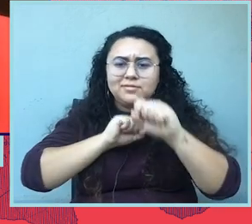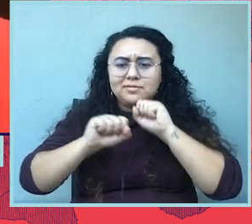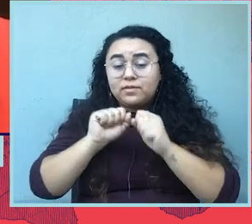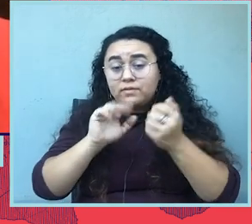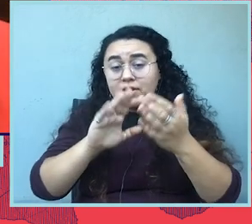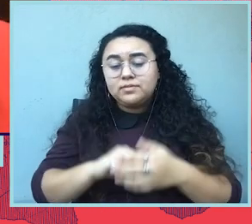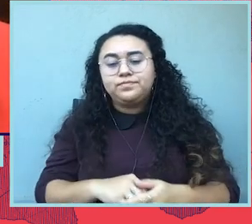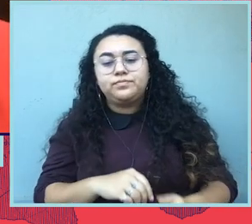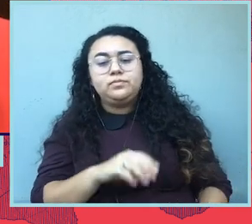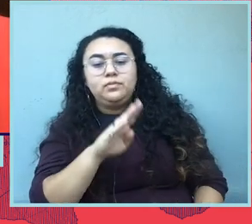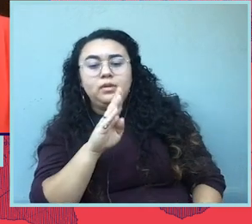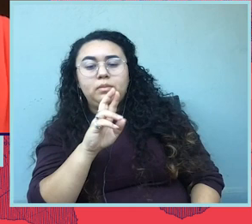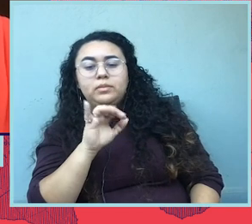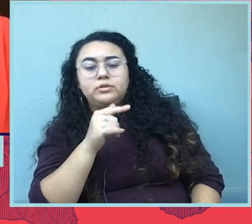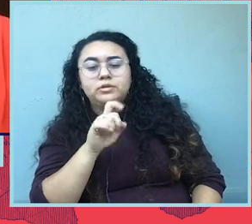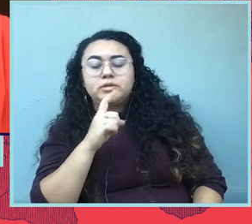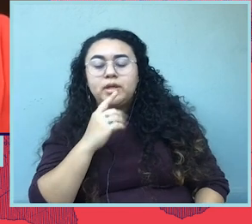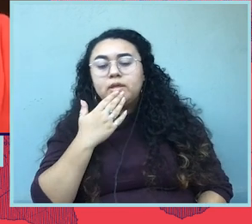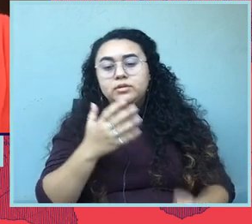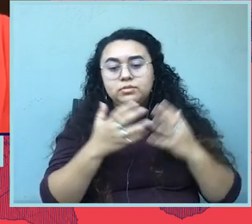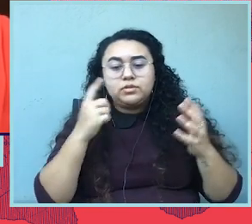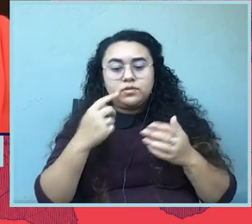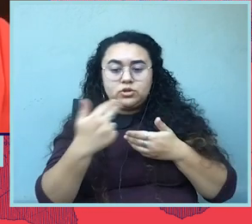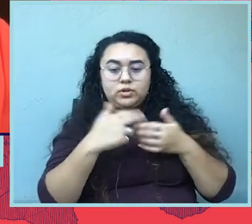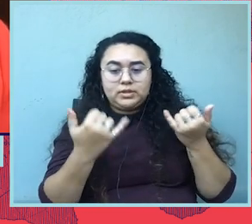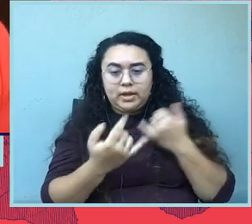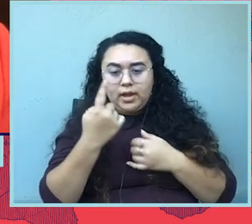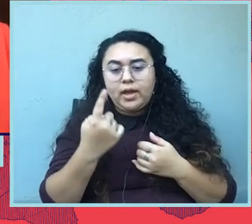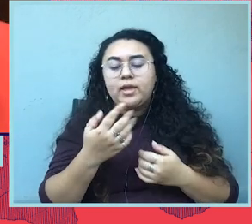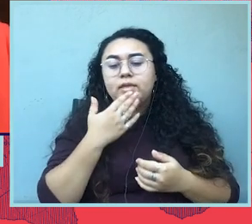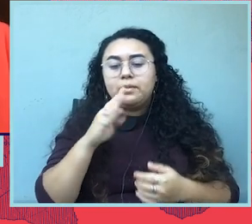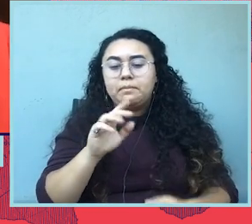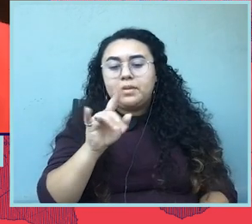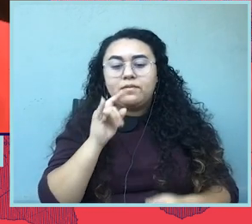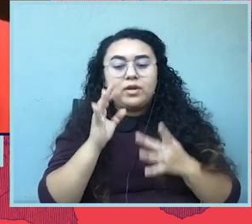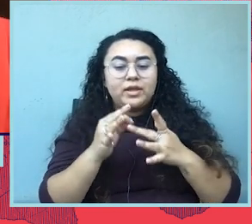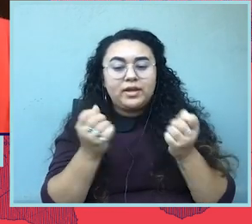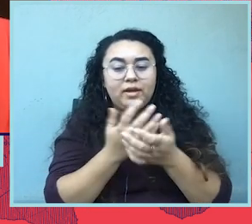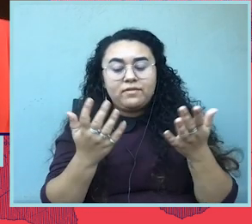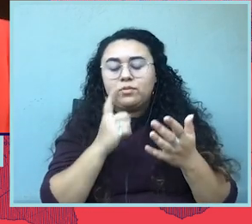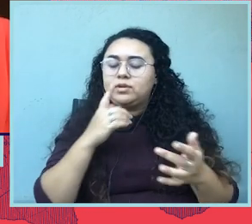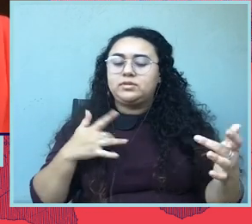So thank you so much for joining us today, and thank you, Becky, for leading this conversation. And I'm so excited to be in community with all of you.